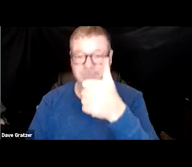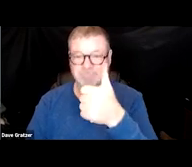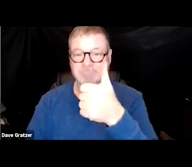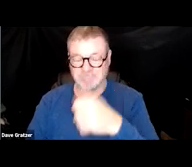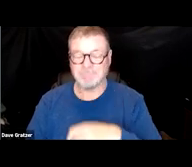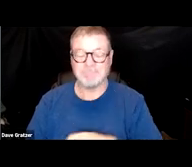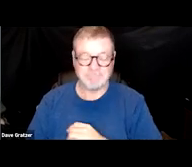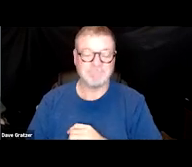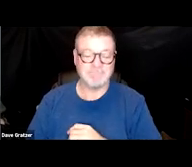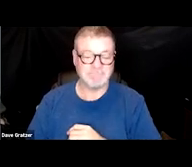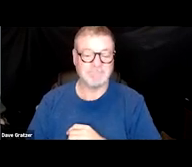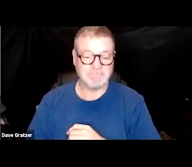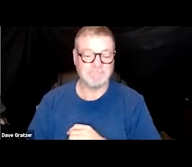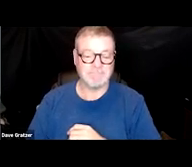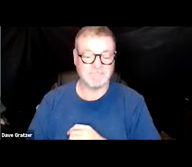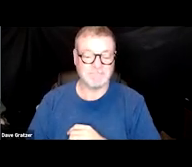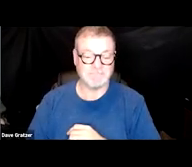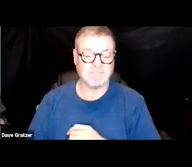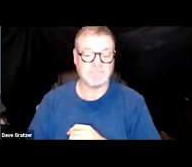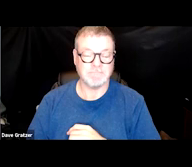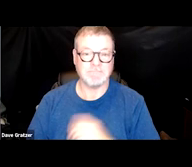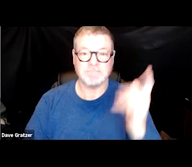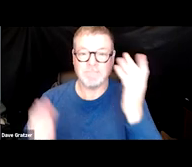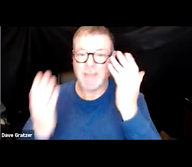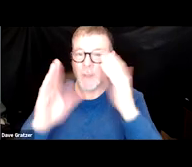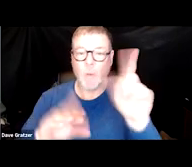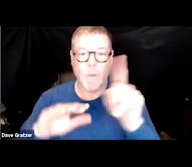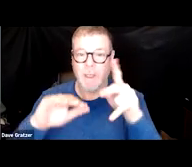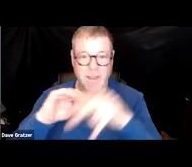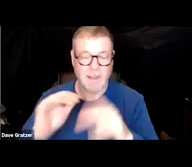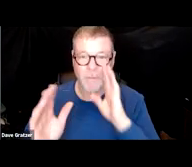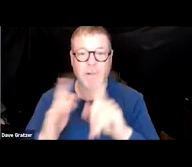Okay, I don't know where it cut out. So I'll kind of just start over.